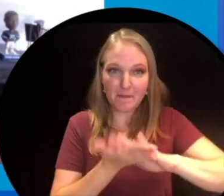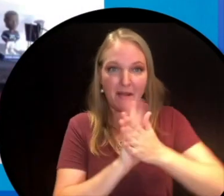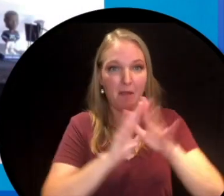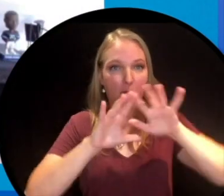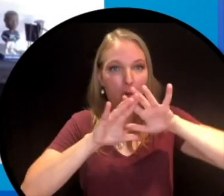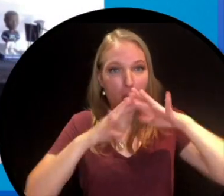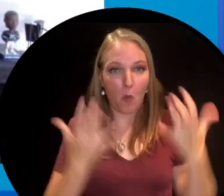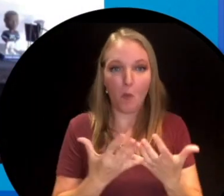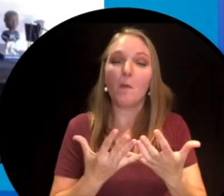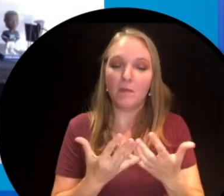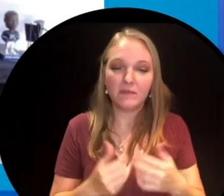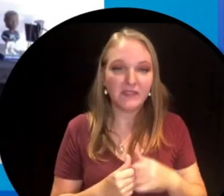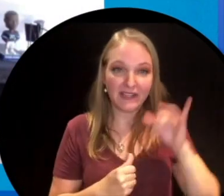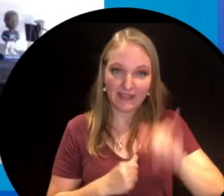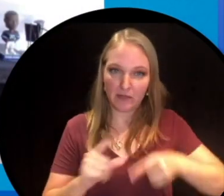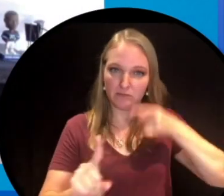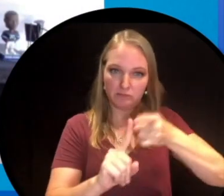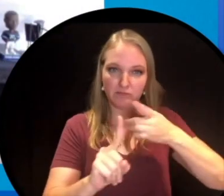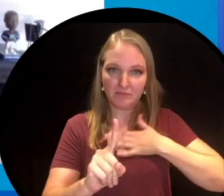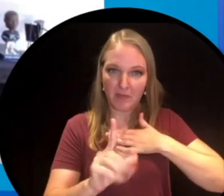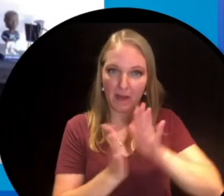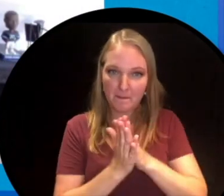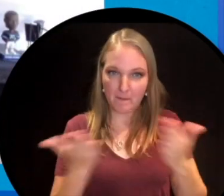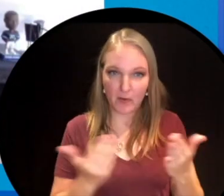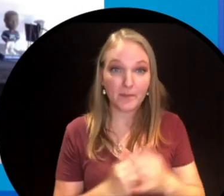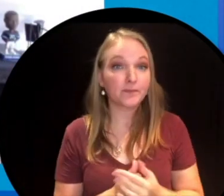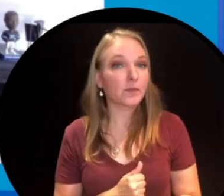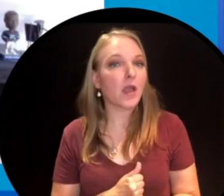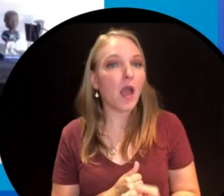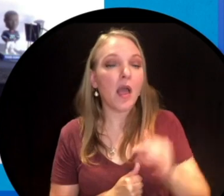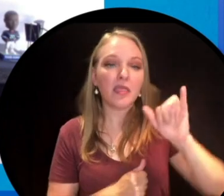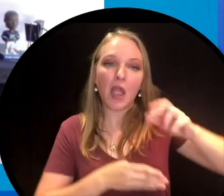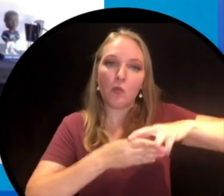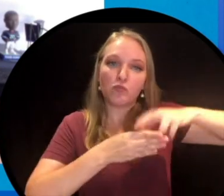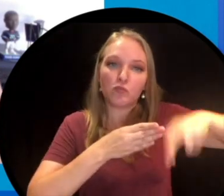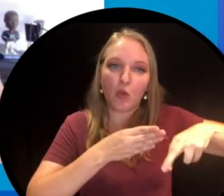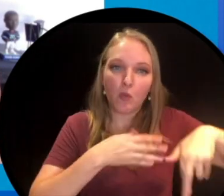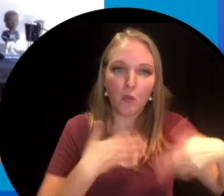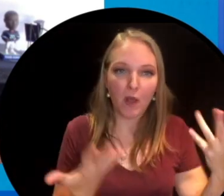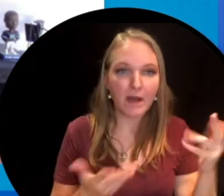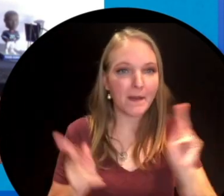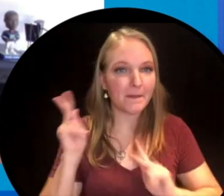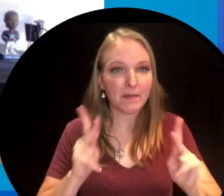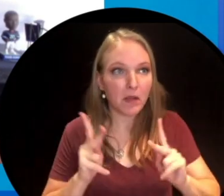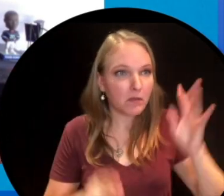that's sort of the point of this book and one of the things that has happened as a result